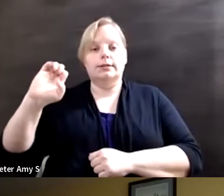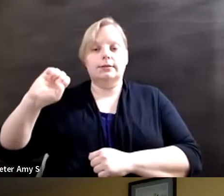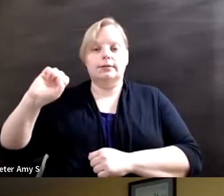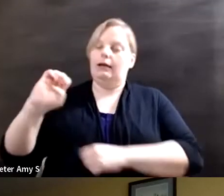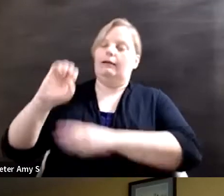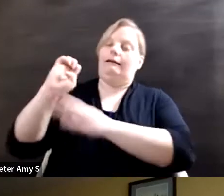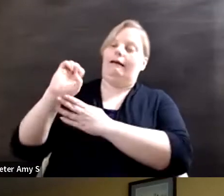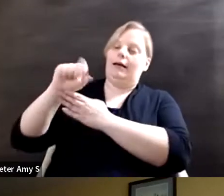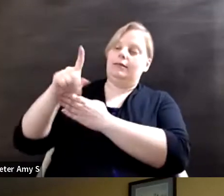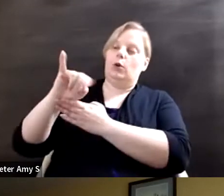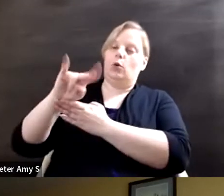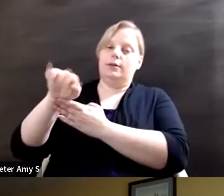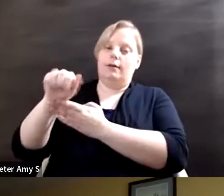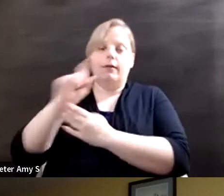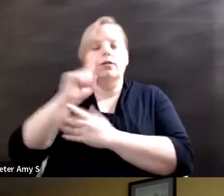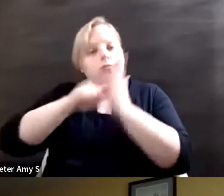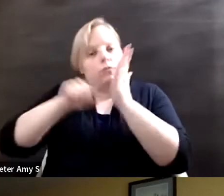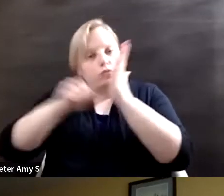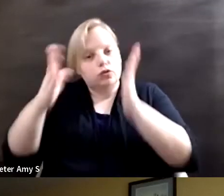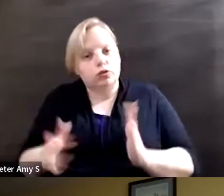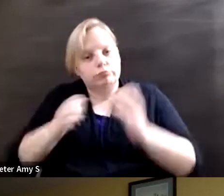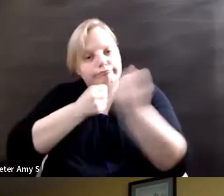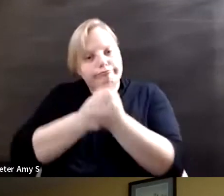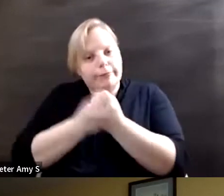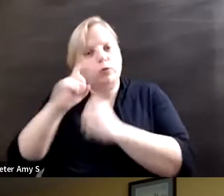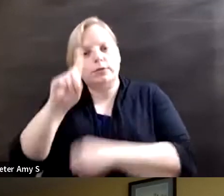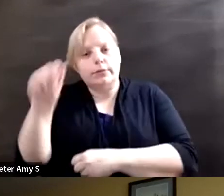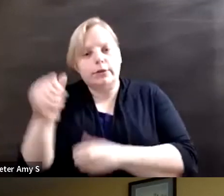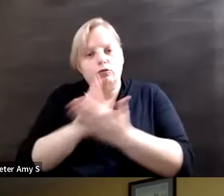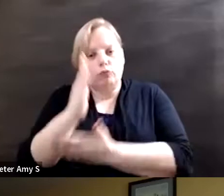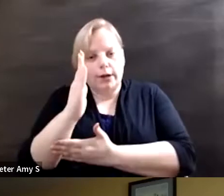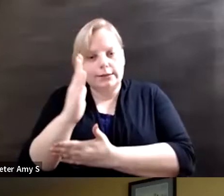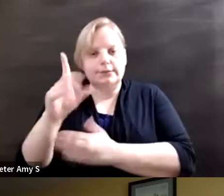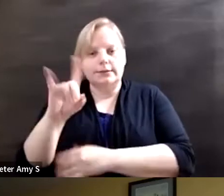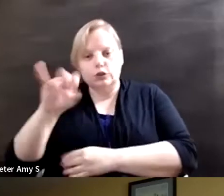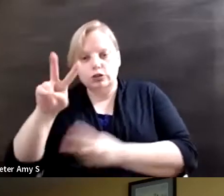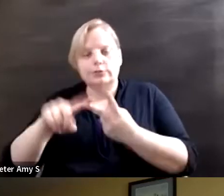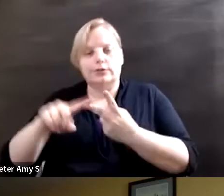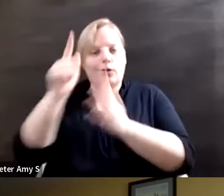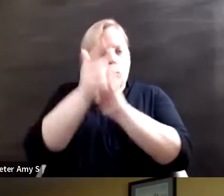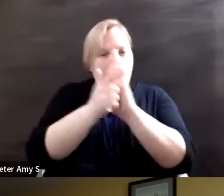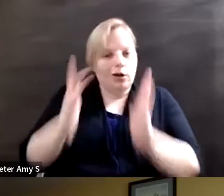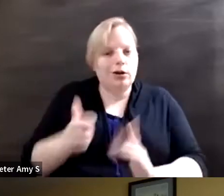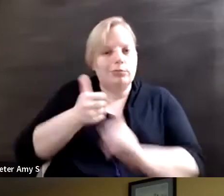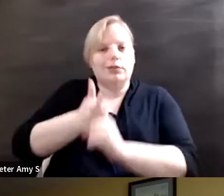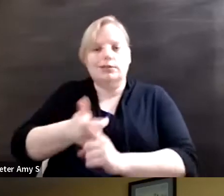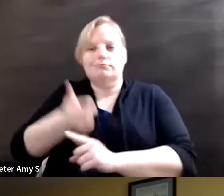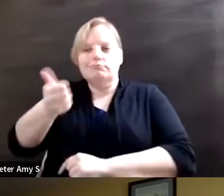the disability rights division and a lawyer and an expert on international disability rights. Our